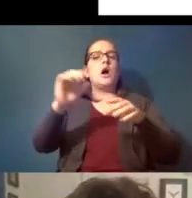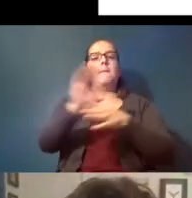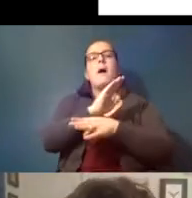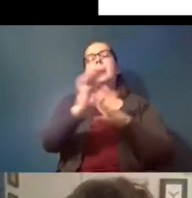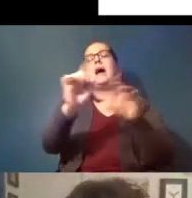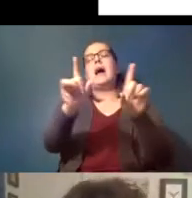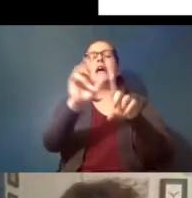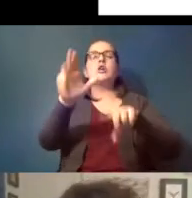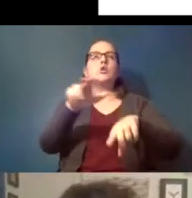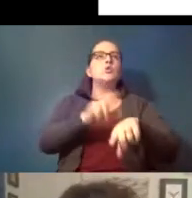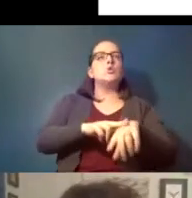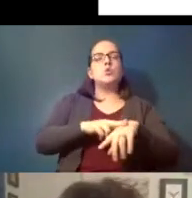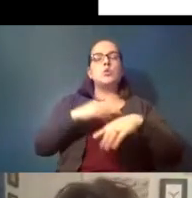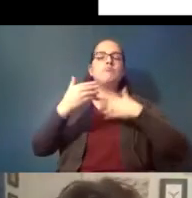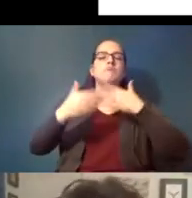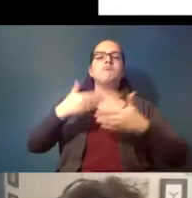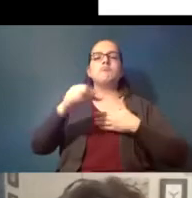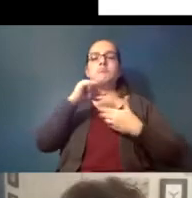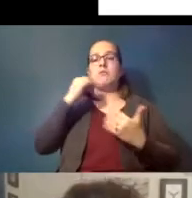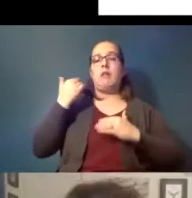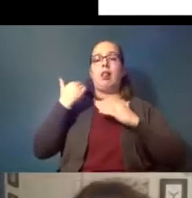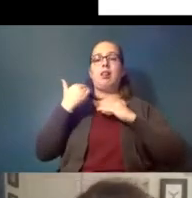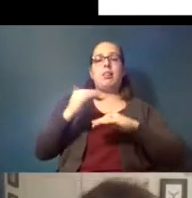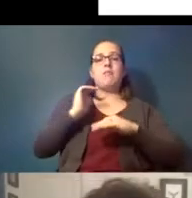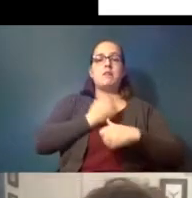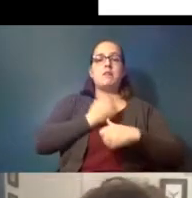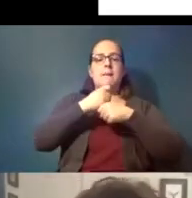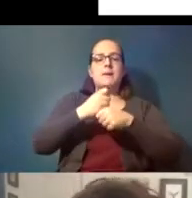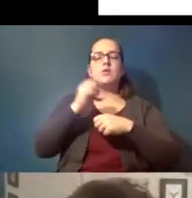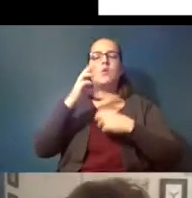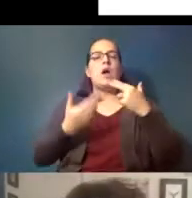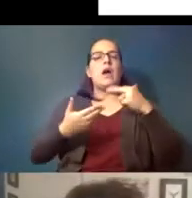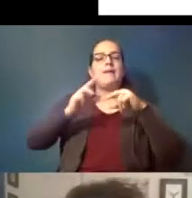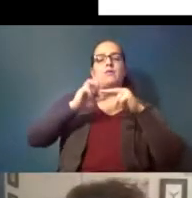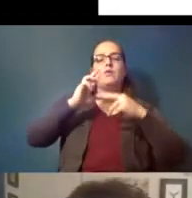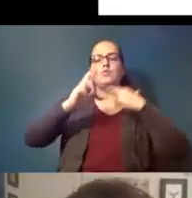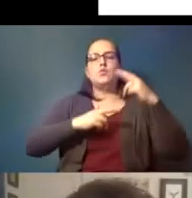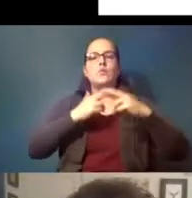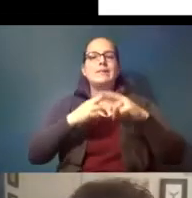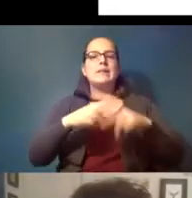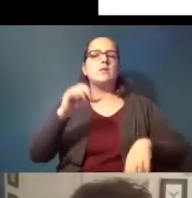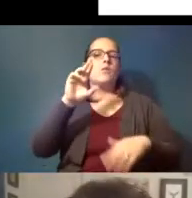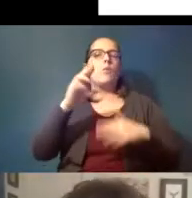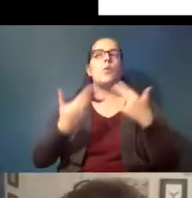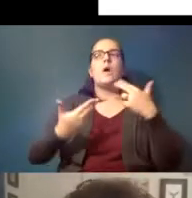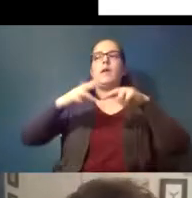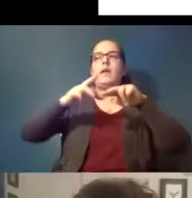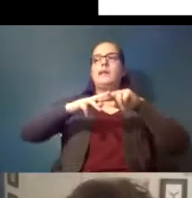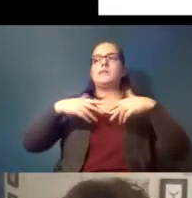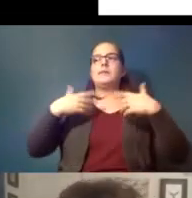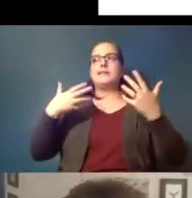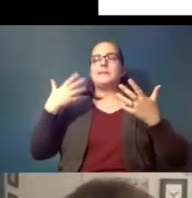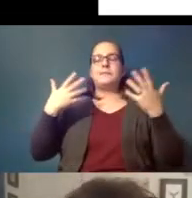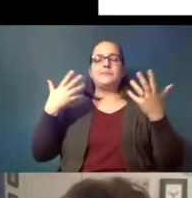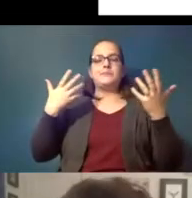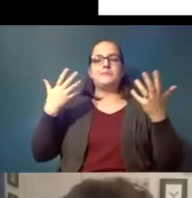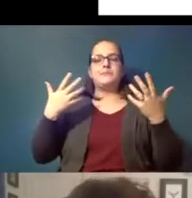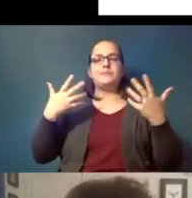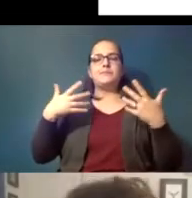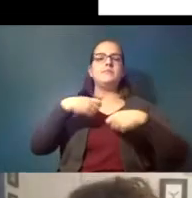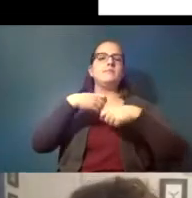and don't limit our production or increase recycling or increase producer responsibility